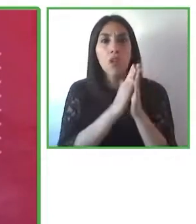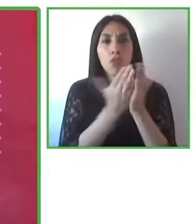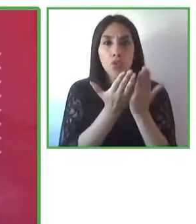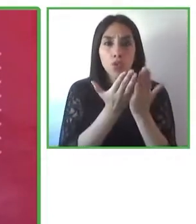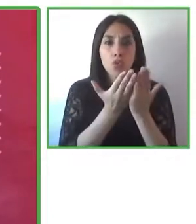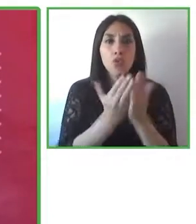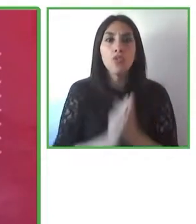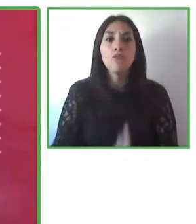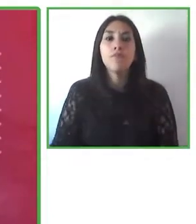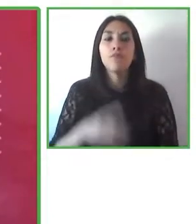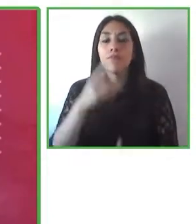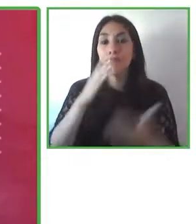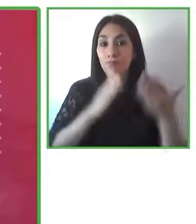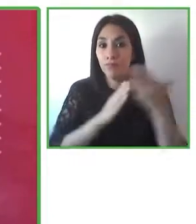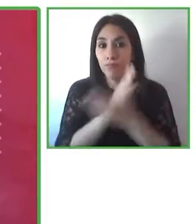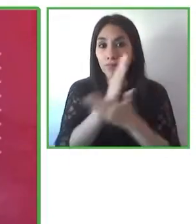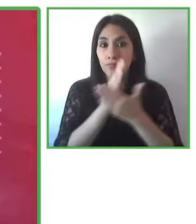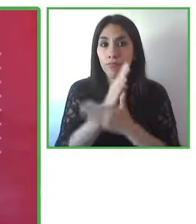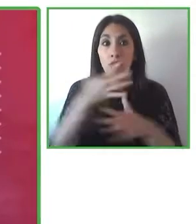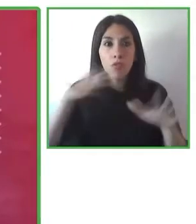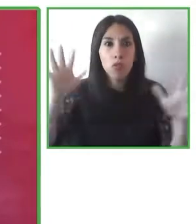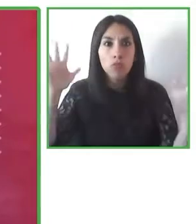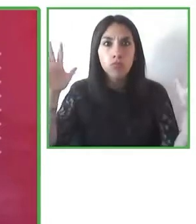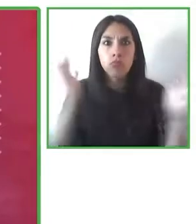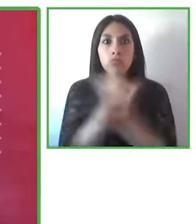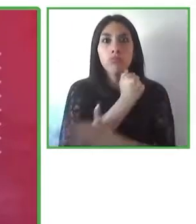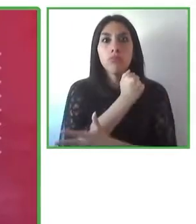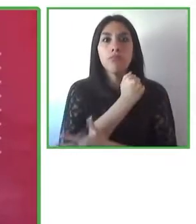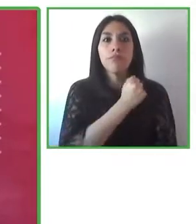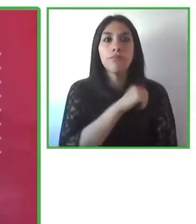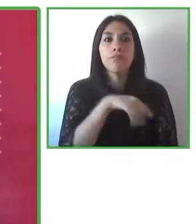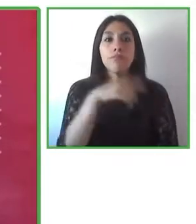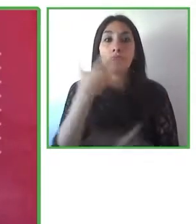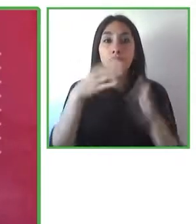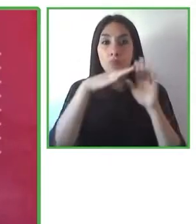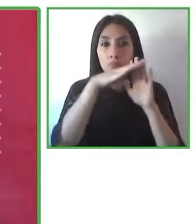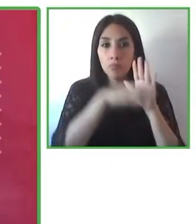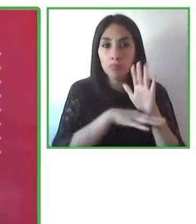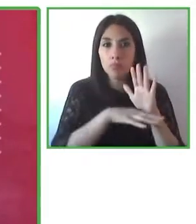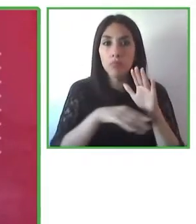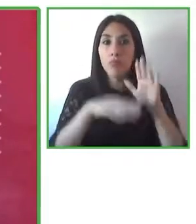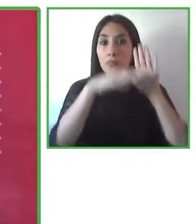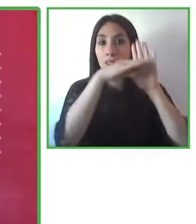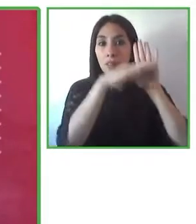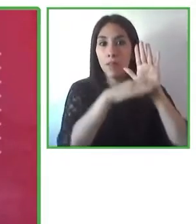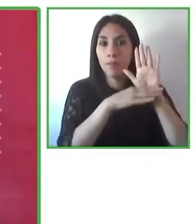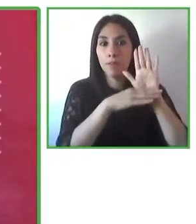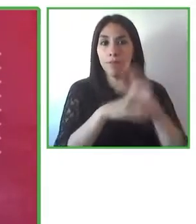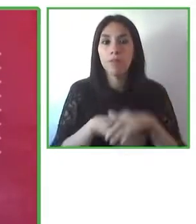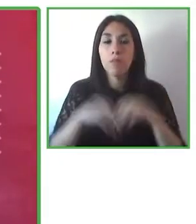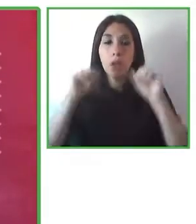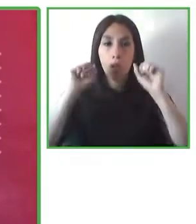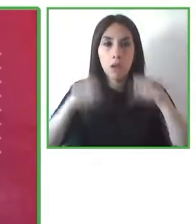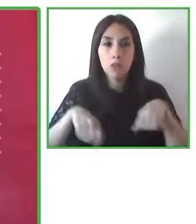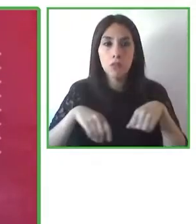with easy reading and we have also been able to change the act and the regulations